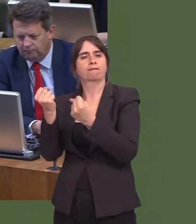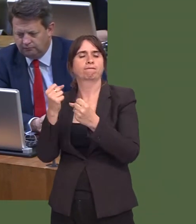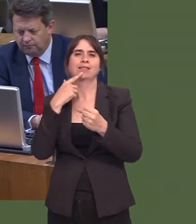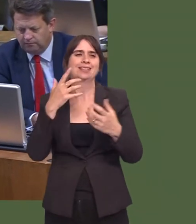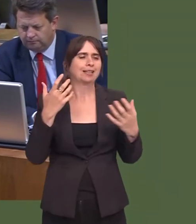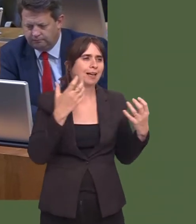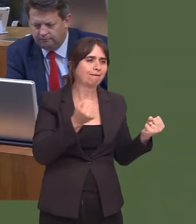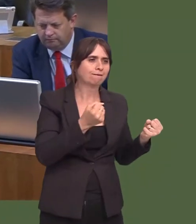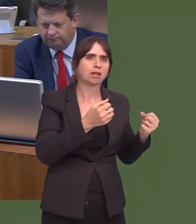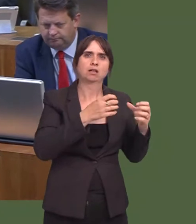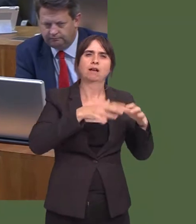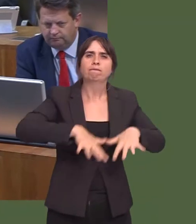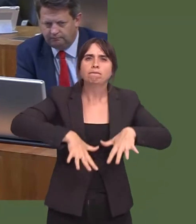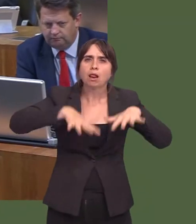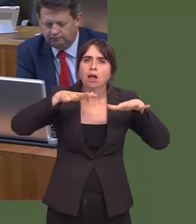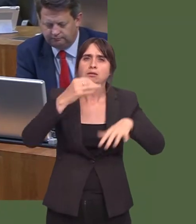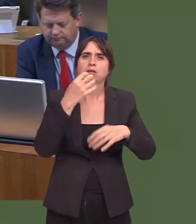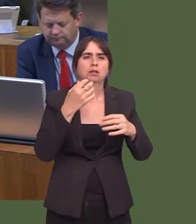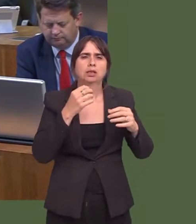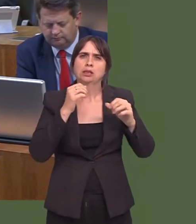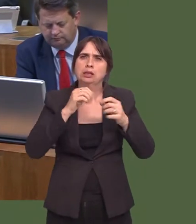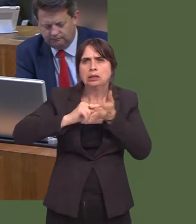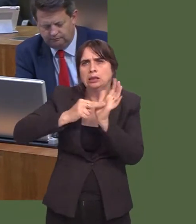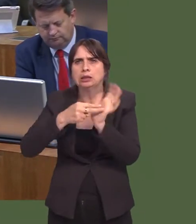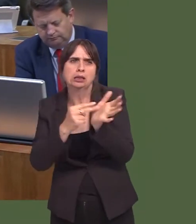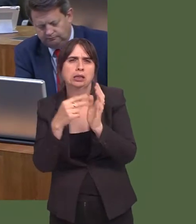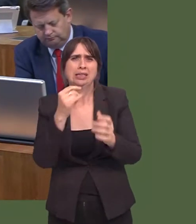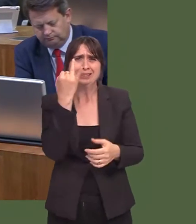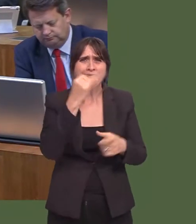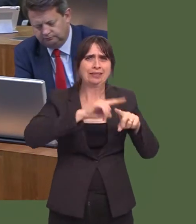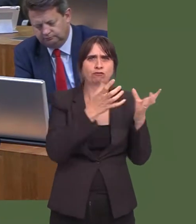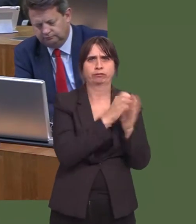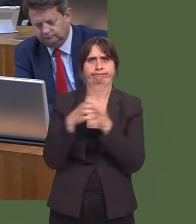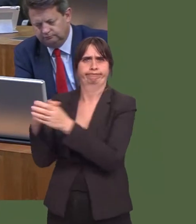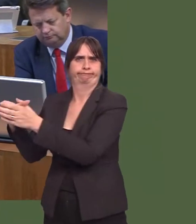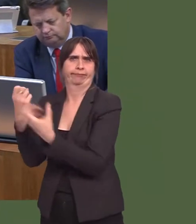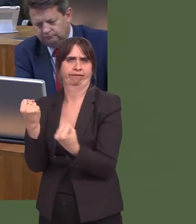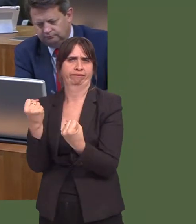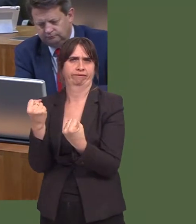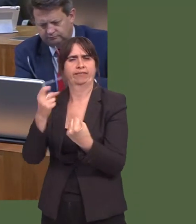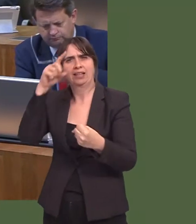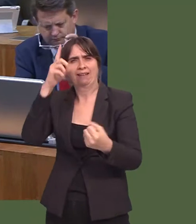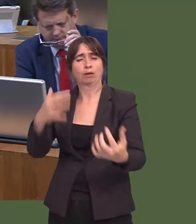a responsibility for floodingósome seven. The point that the report was trying to say was, ëWell, if things go wrong, who then